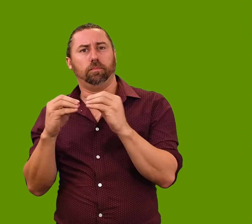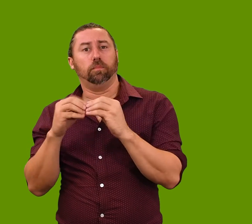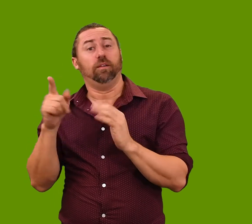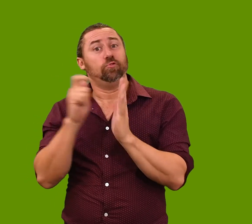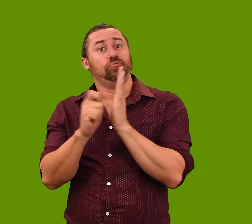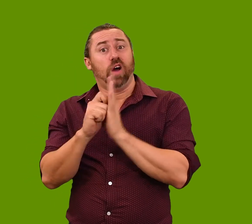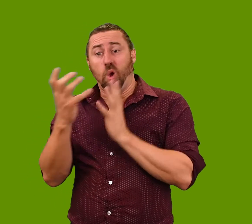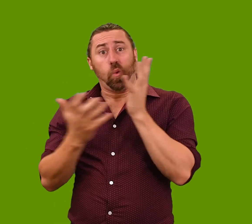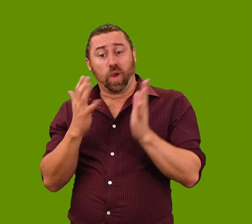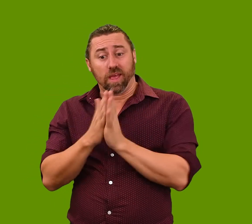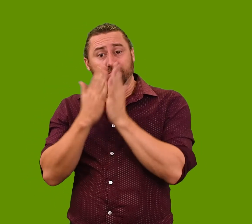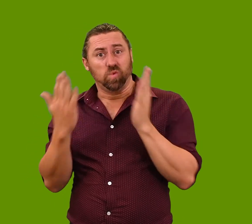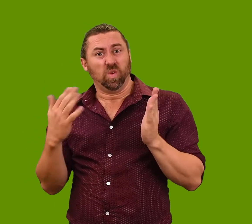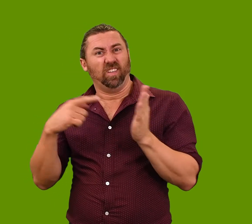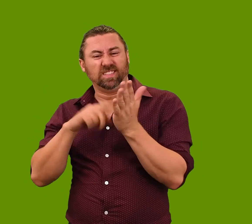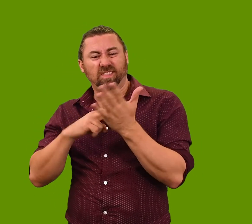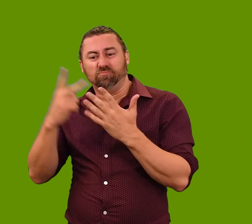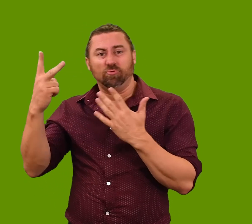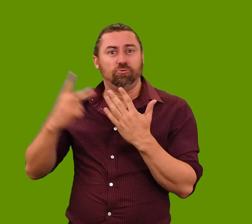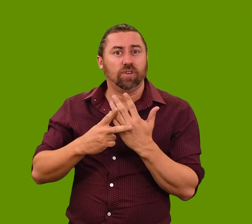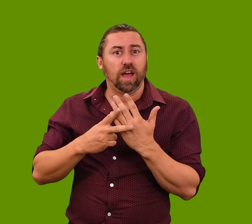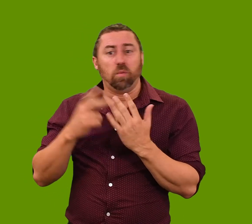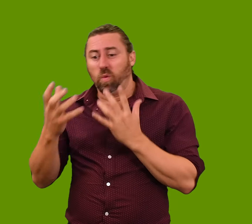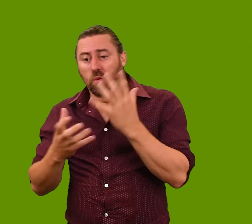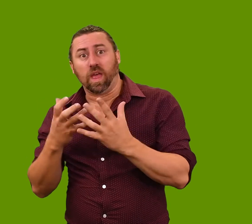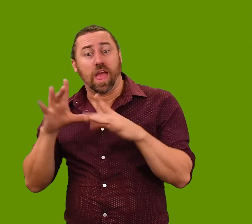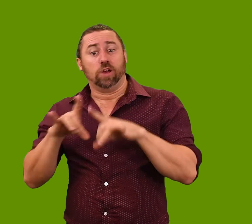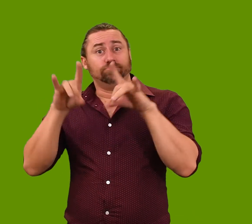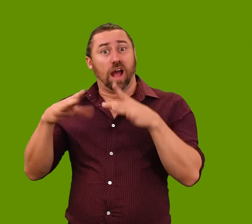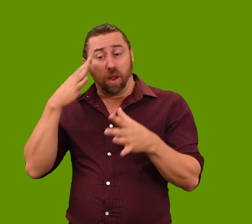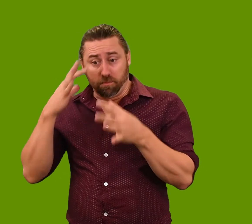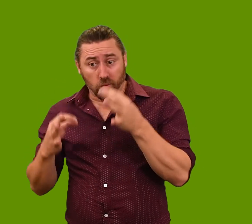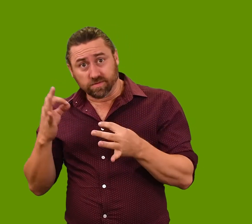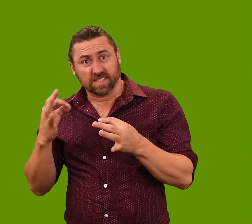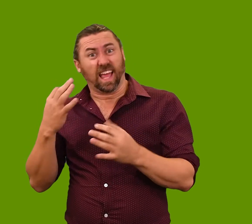who is also known for her cookbooks and TV shows about cooking, Australian politics